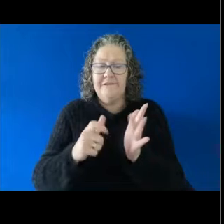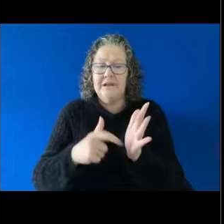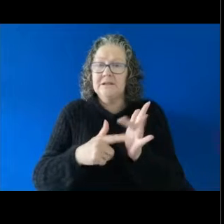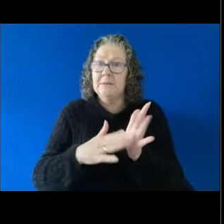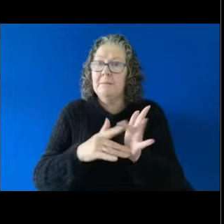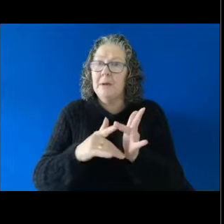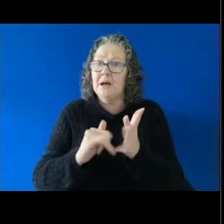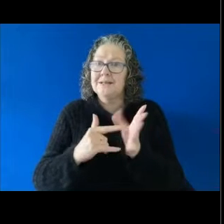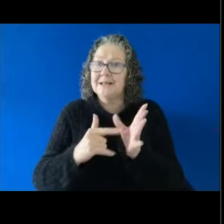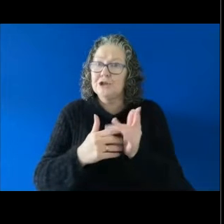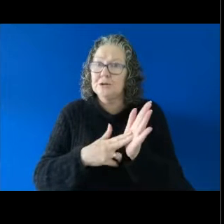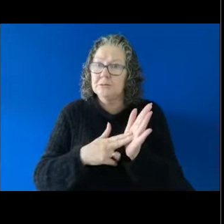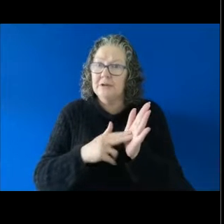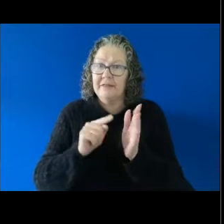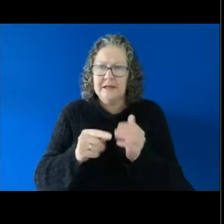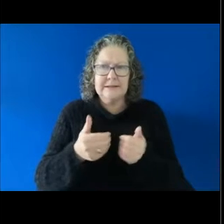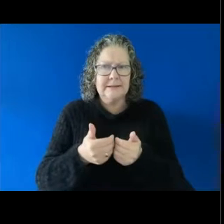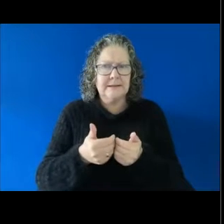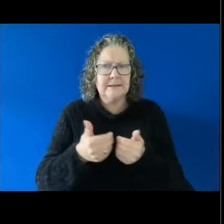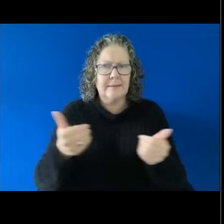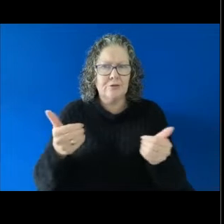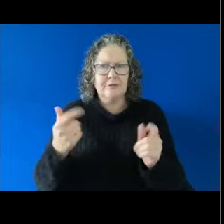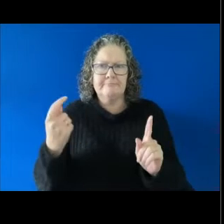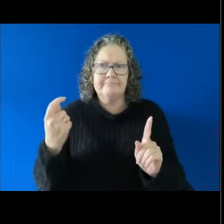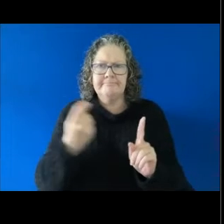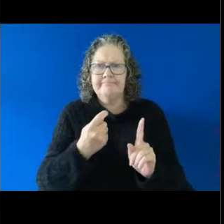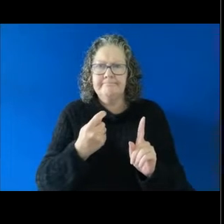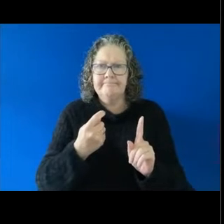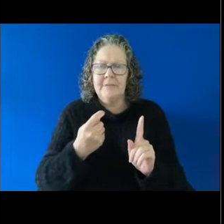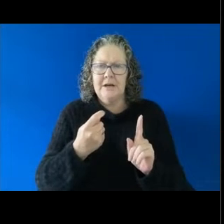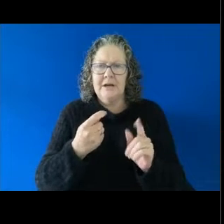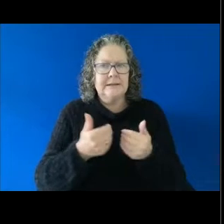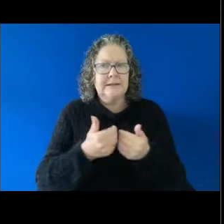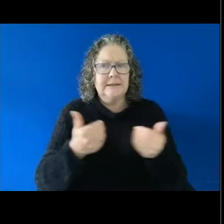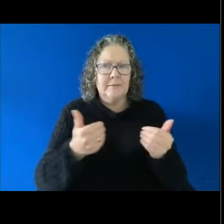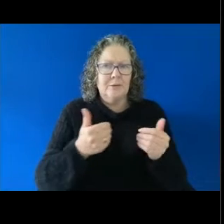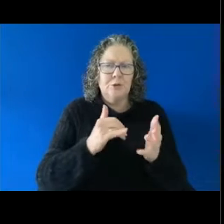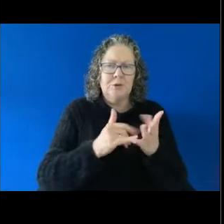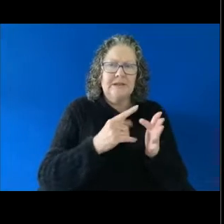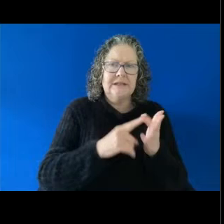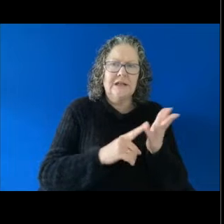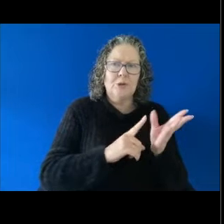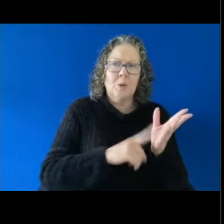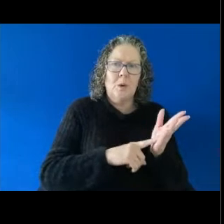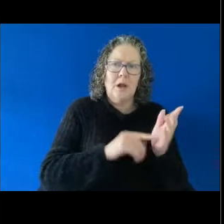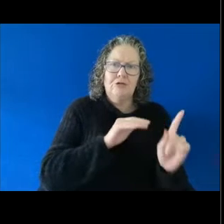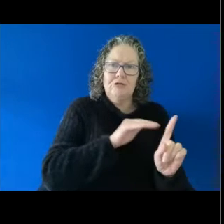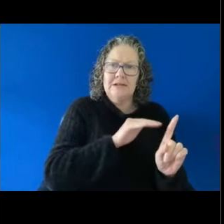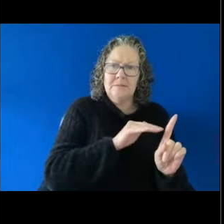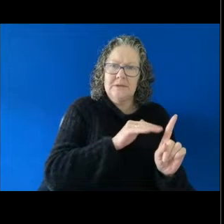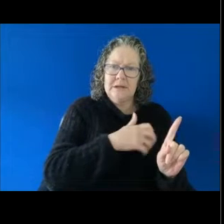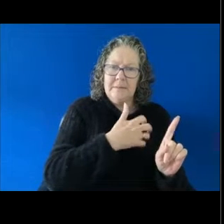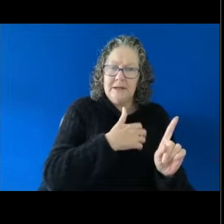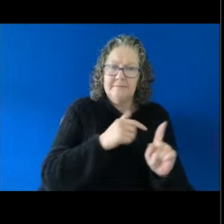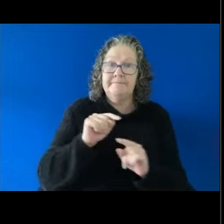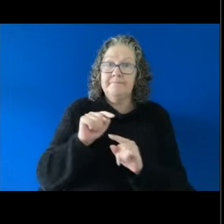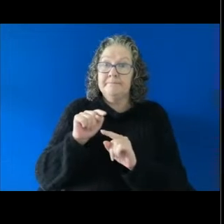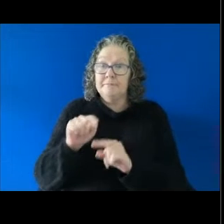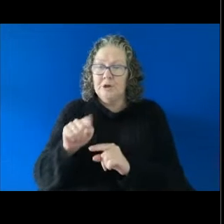separate action to a sexual harassment complaint. You're affected by detrimental treatment because